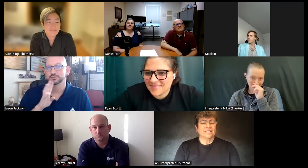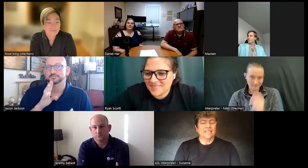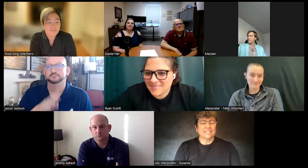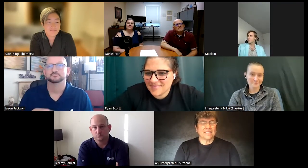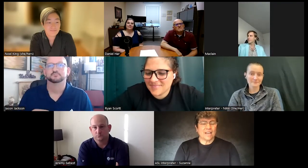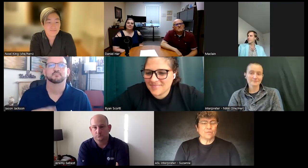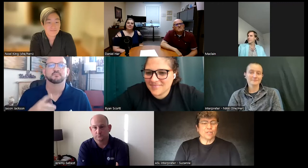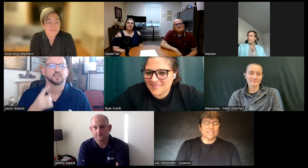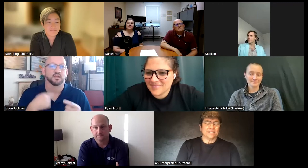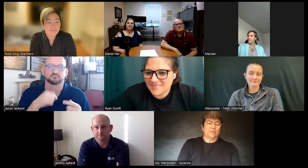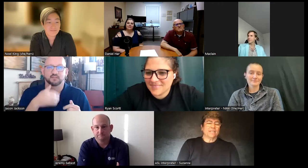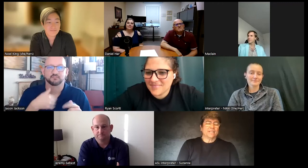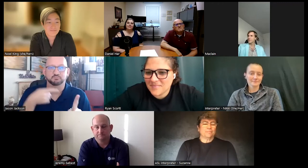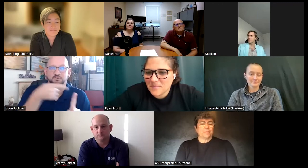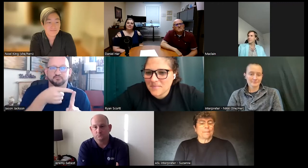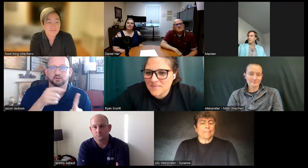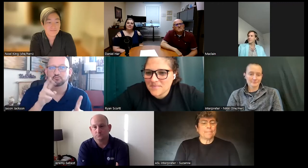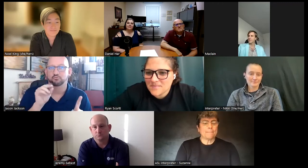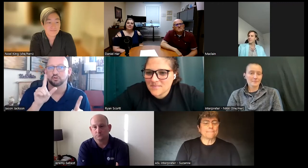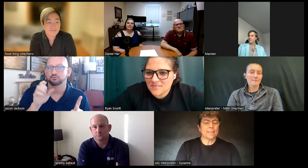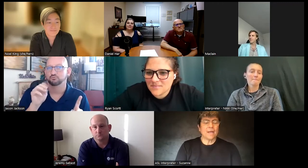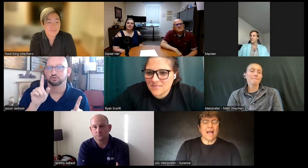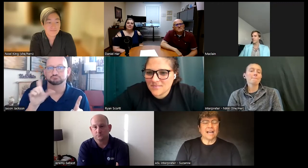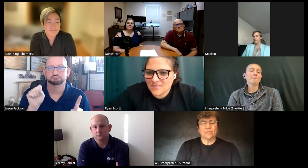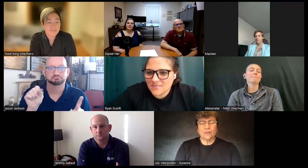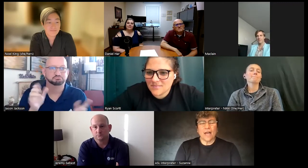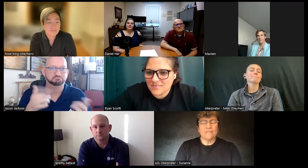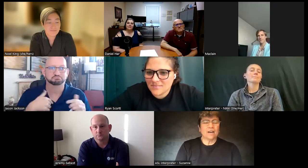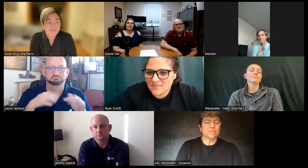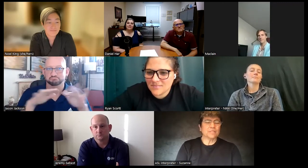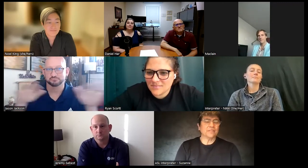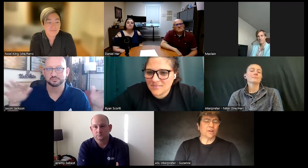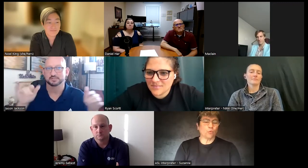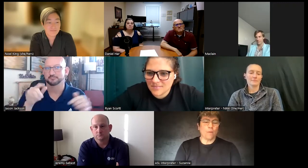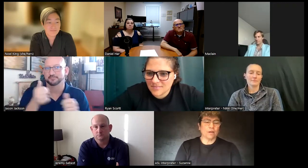yes I'm Jason speaking actually I don't have a specific role